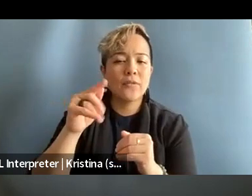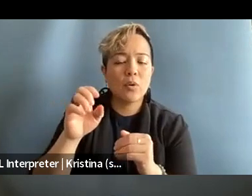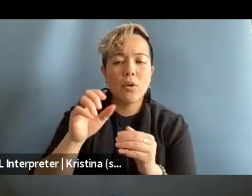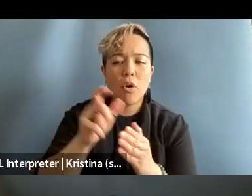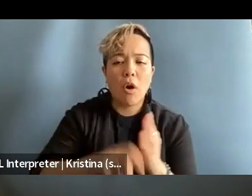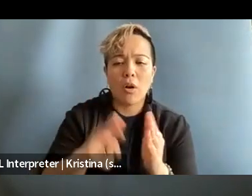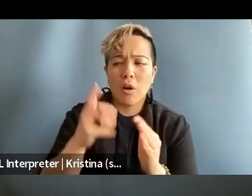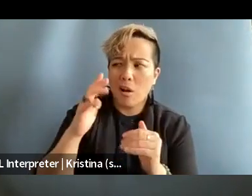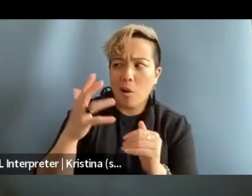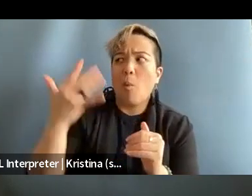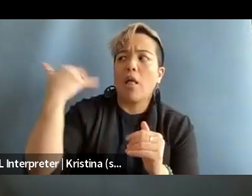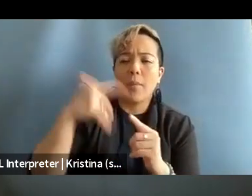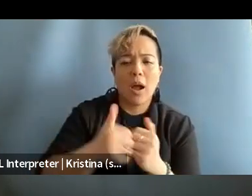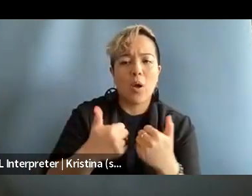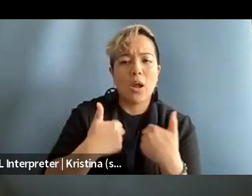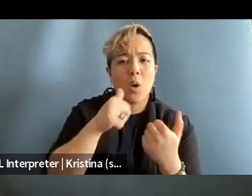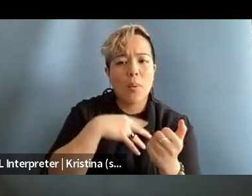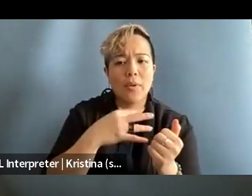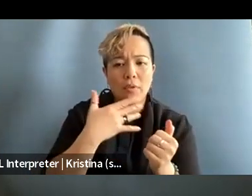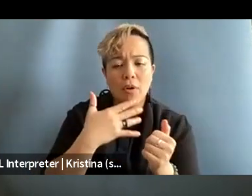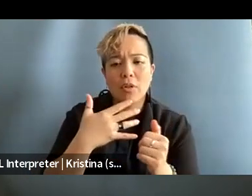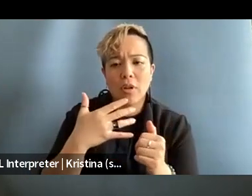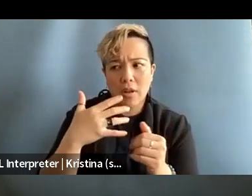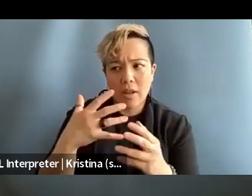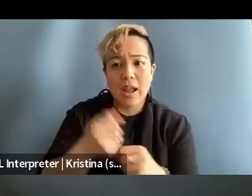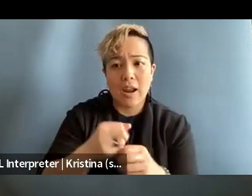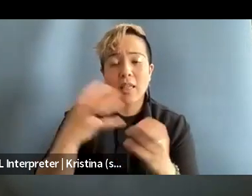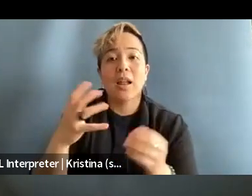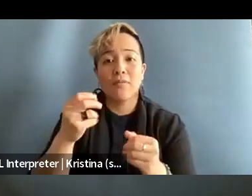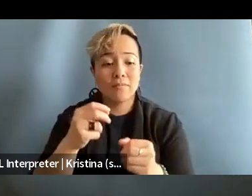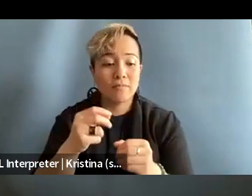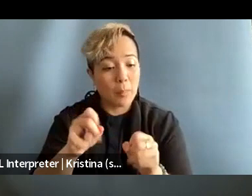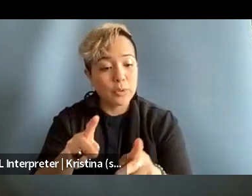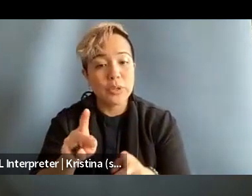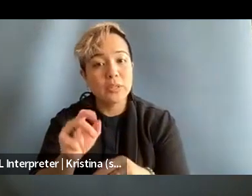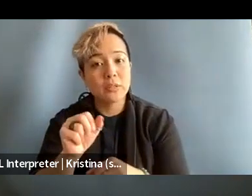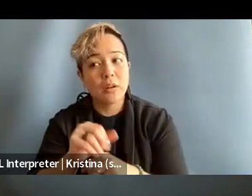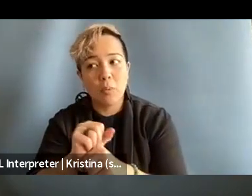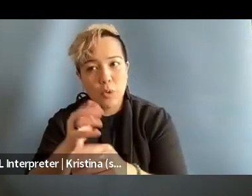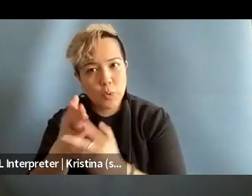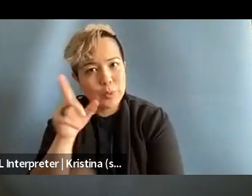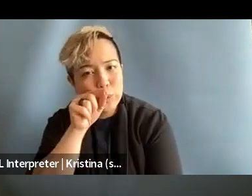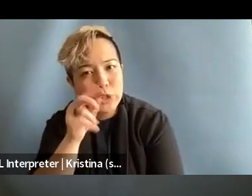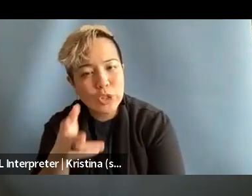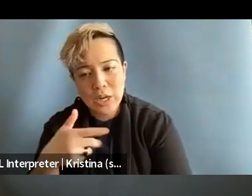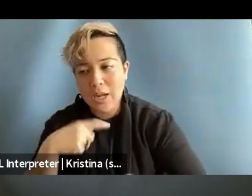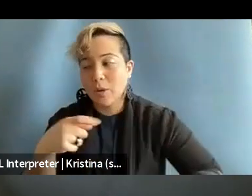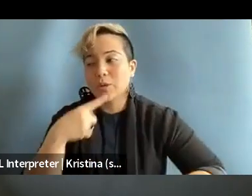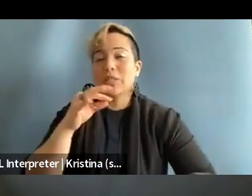about how young women of color gain a lot of opportunities through Twitter. And I just wanna say like it's really